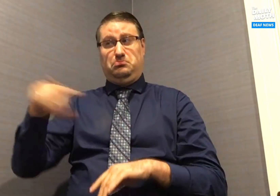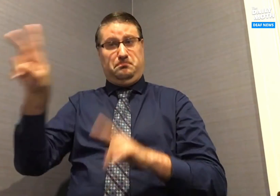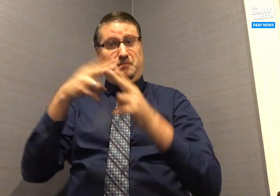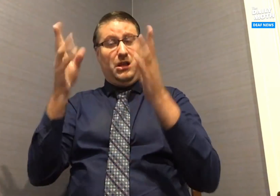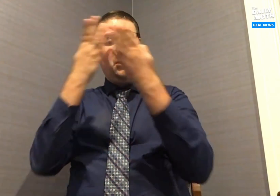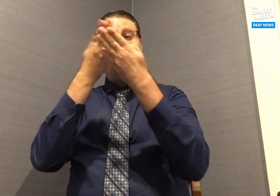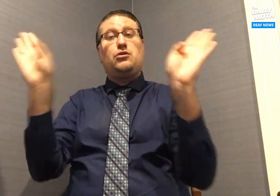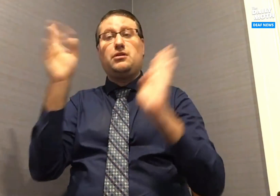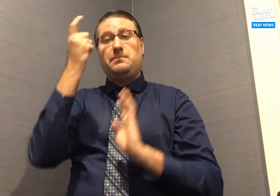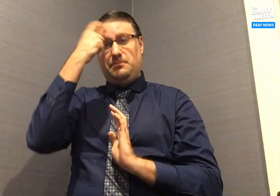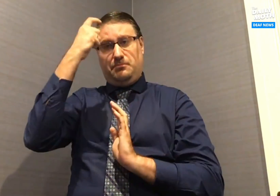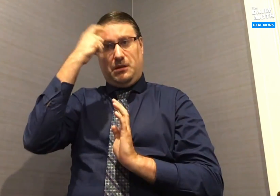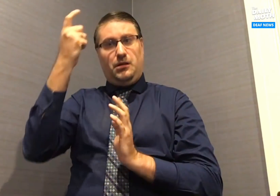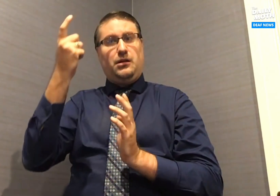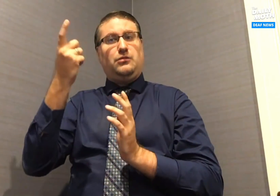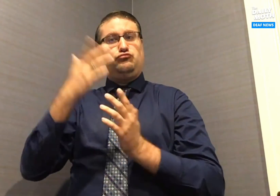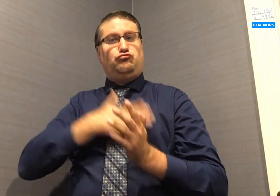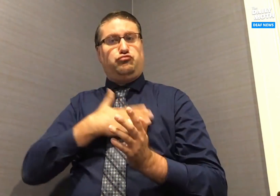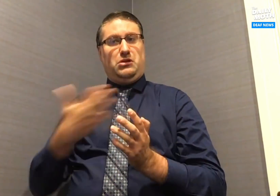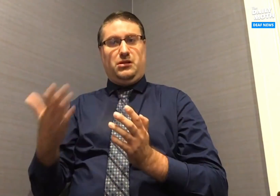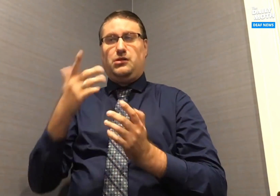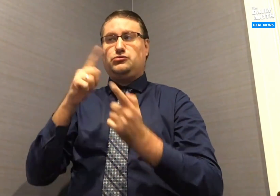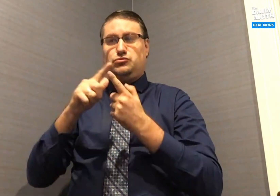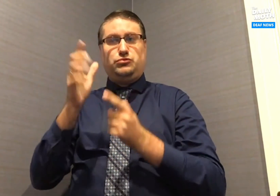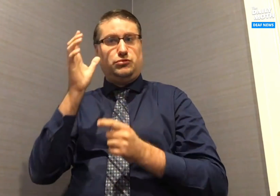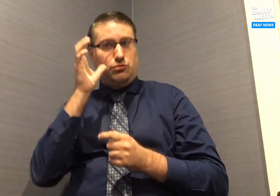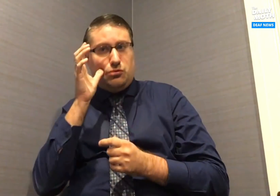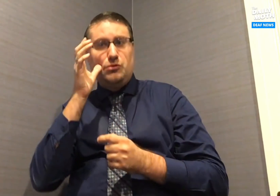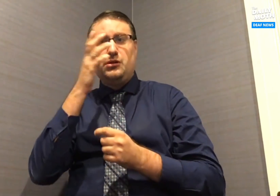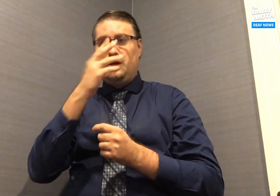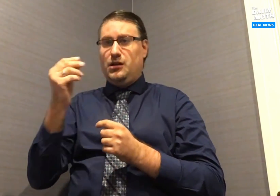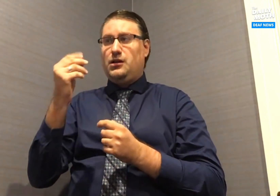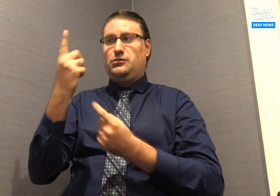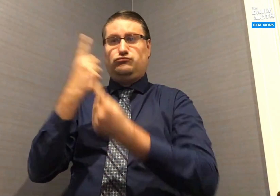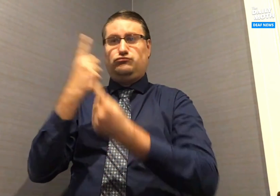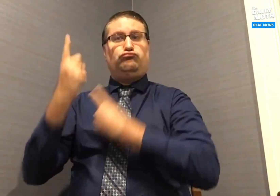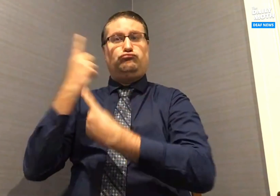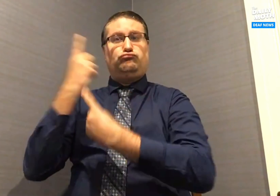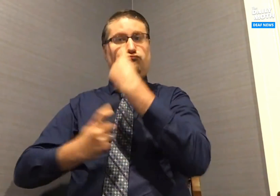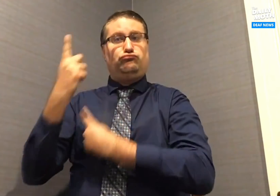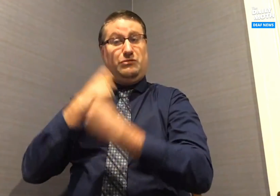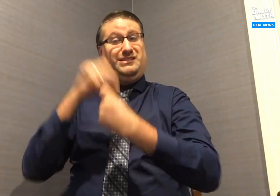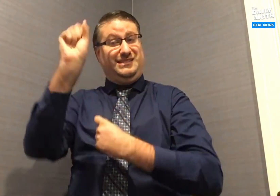They were very open-minded and willing to listen and ask questions.